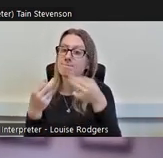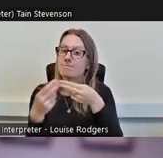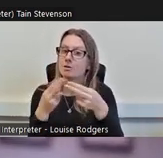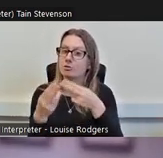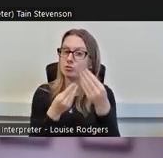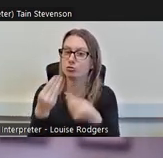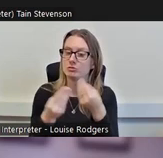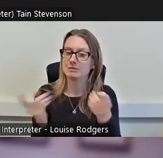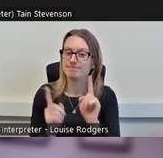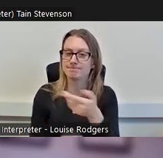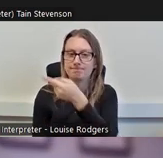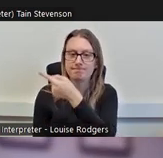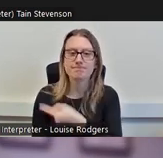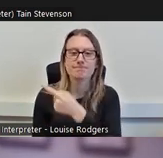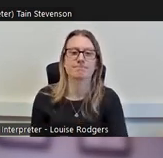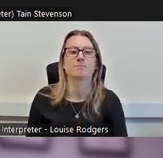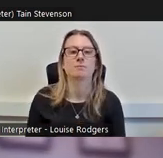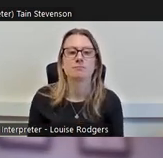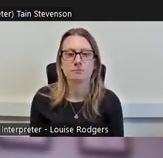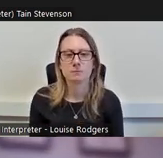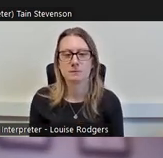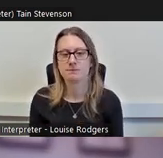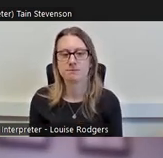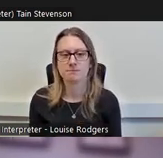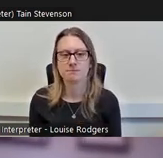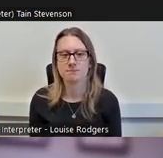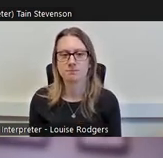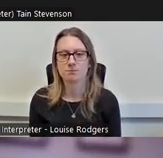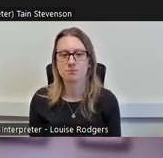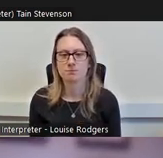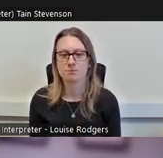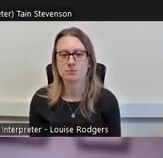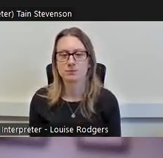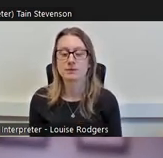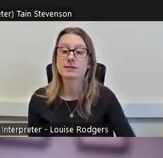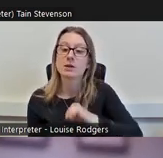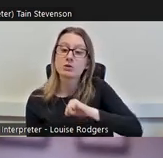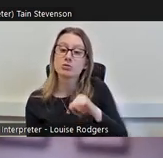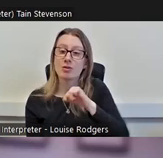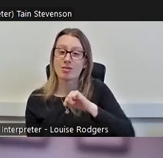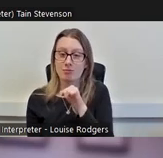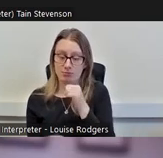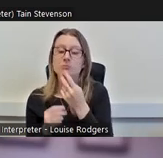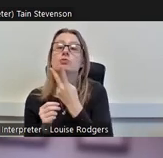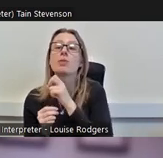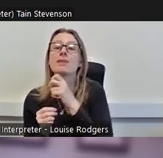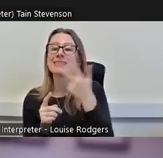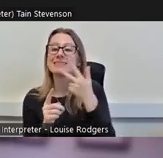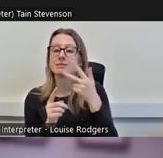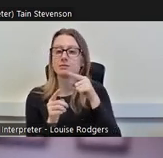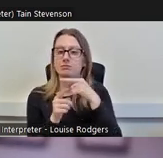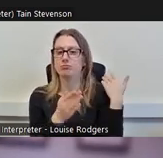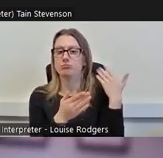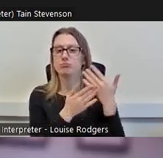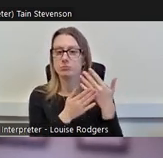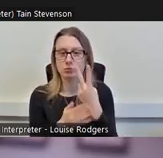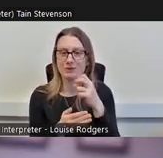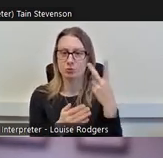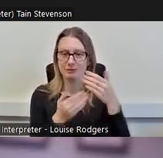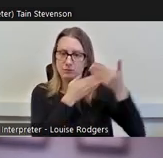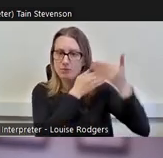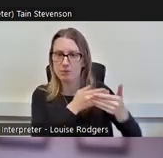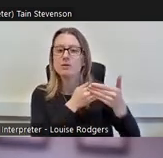heritage to start with: in Scotland between 2018 and 2020 formal volunteer participation